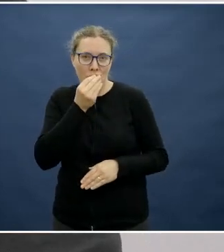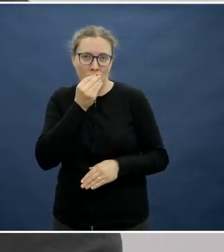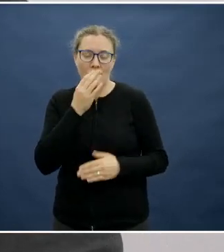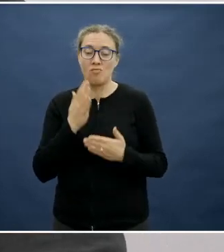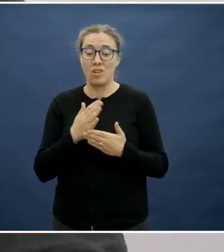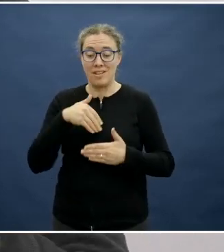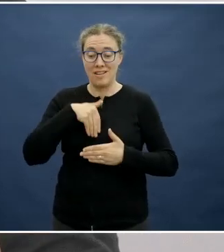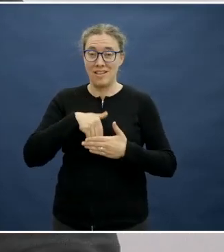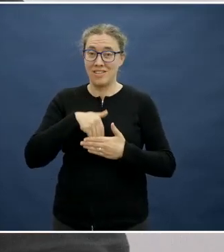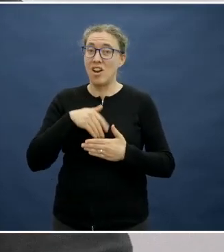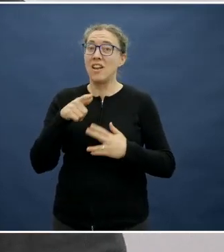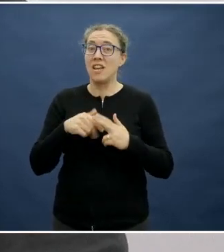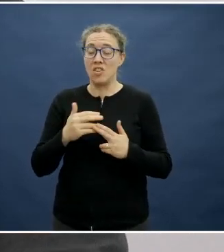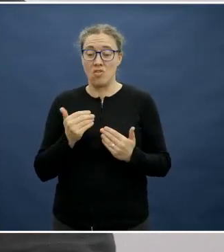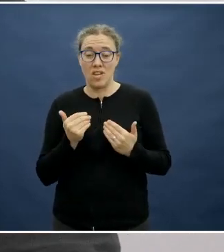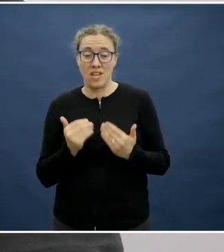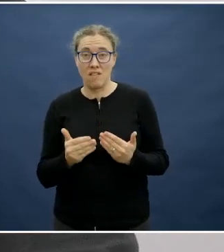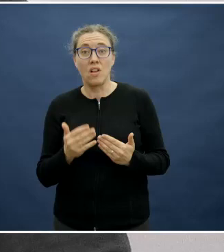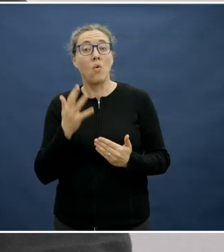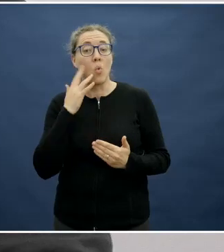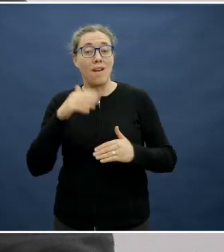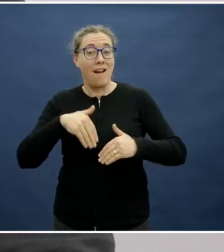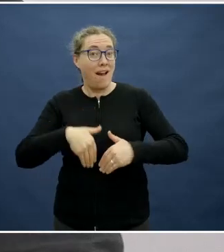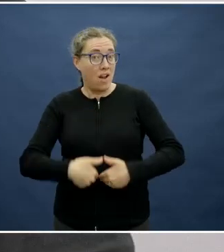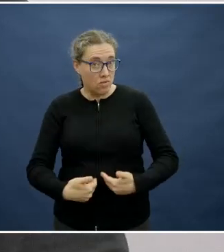And if you provide the food to the child when they're hungry, a new food to a child when